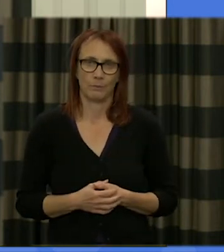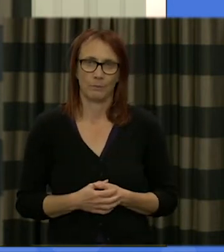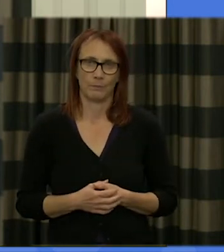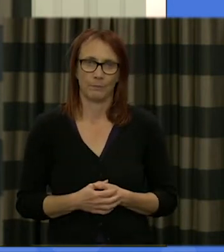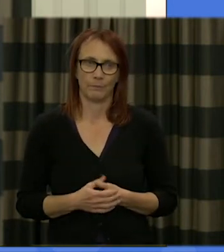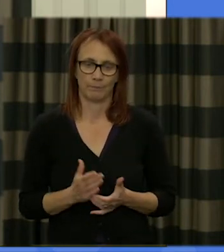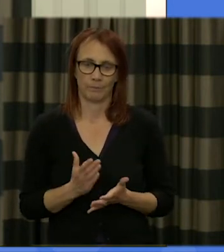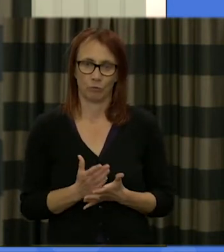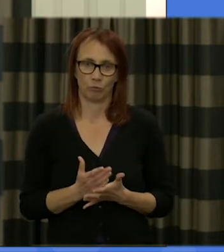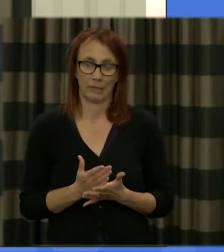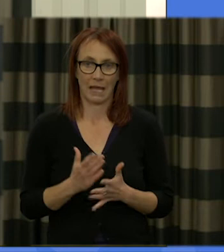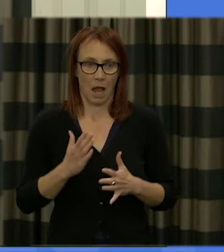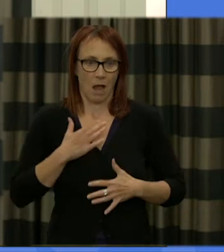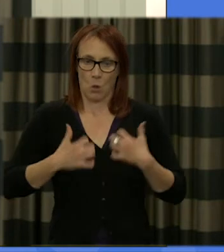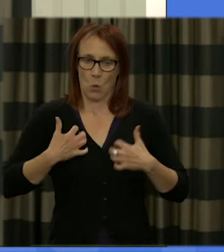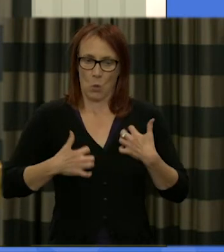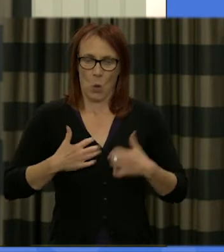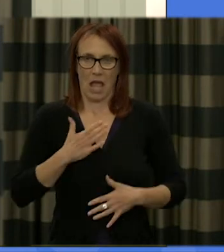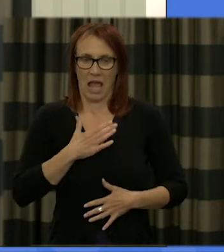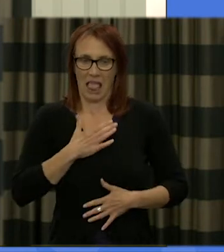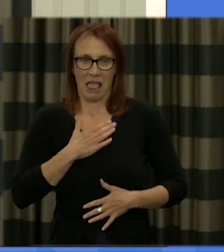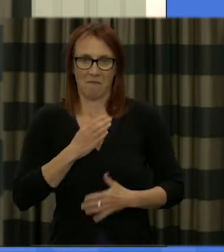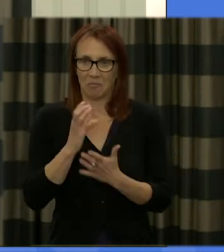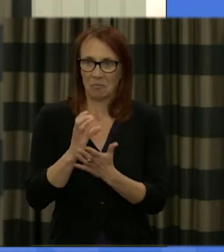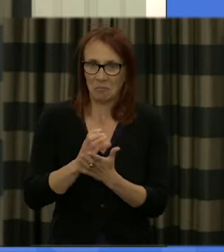constitutional merit I must admit I'm quite looking forward to the second